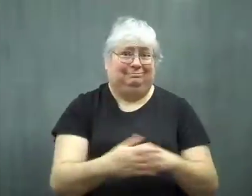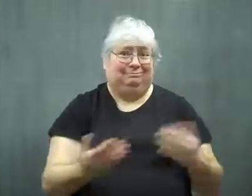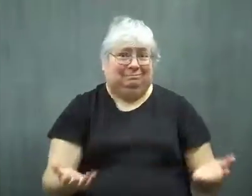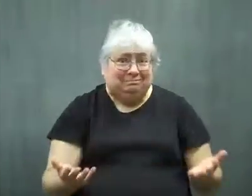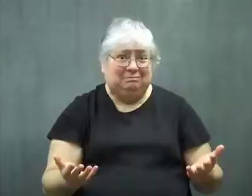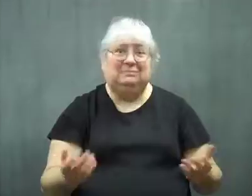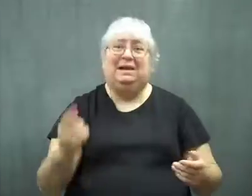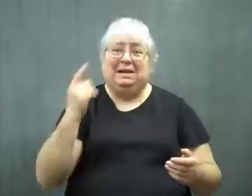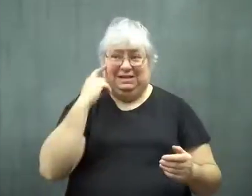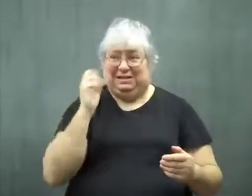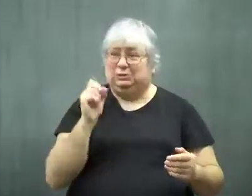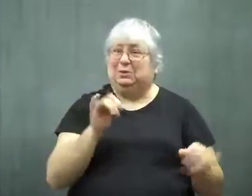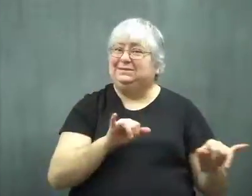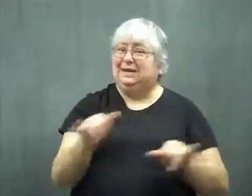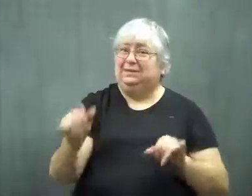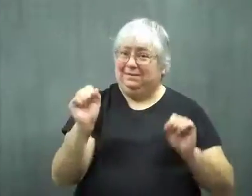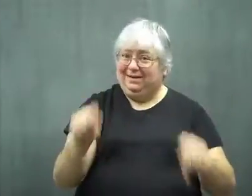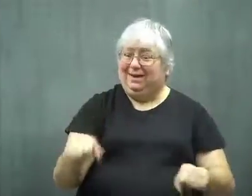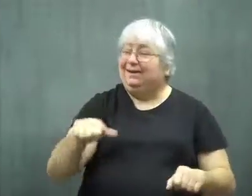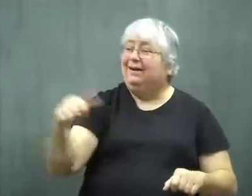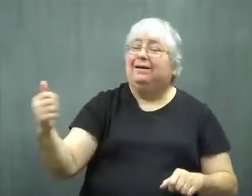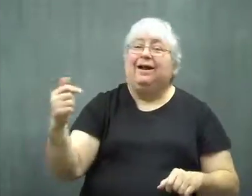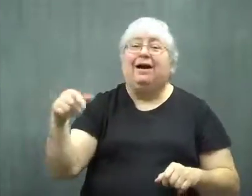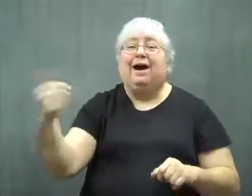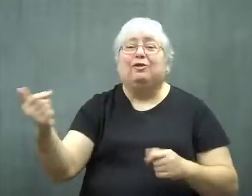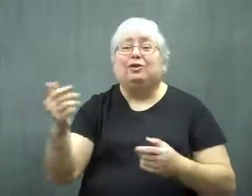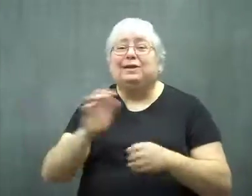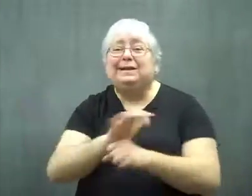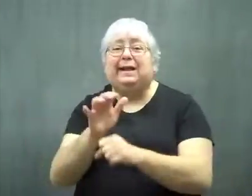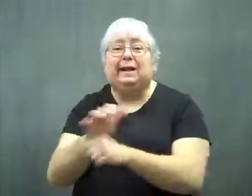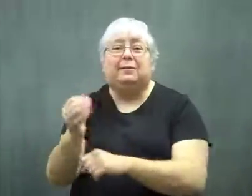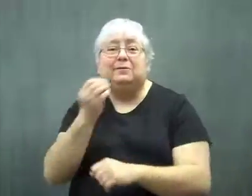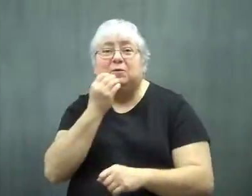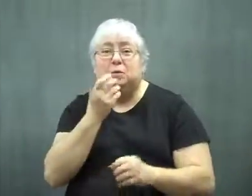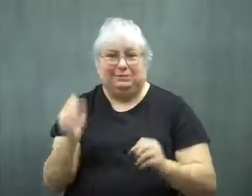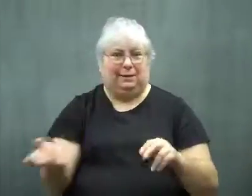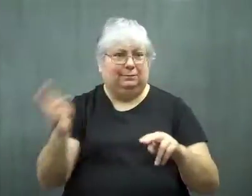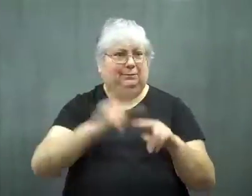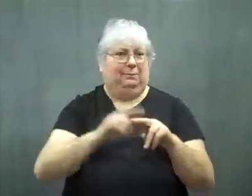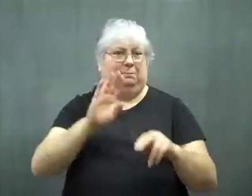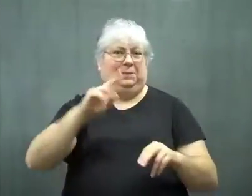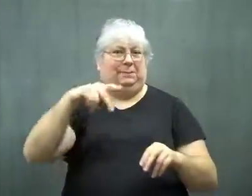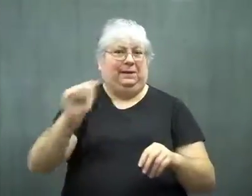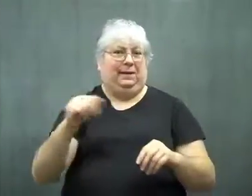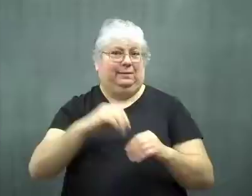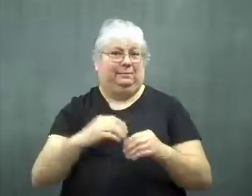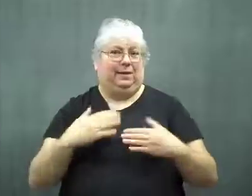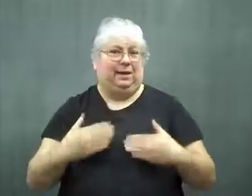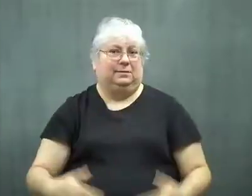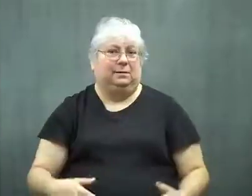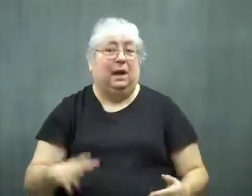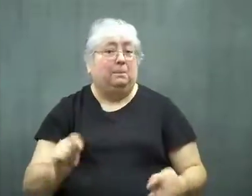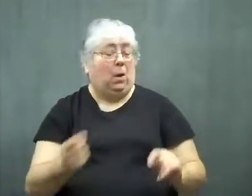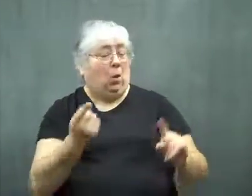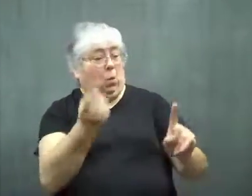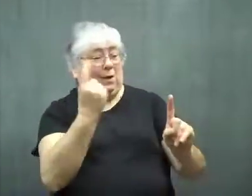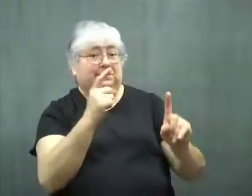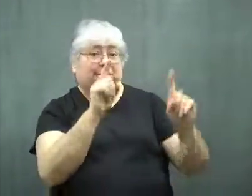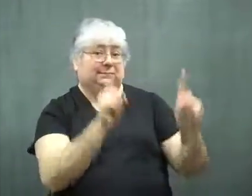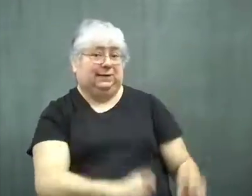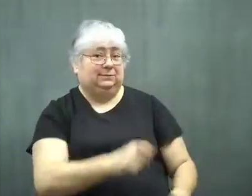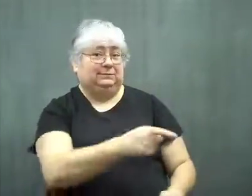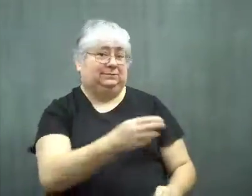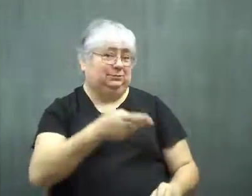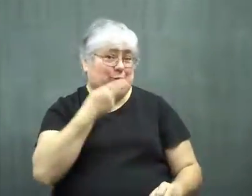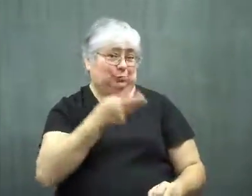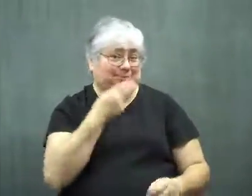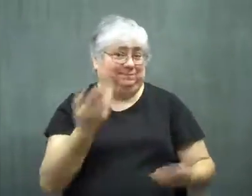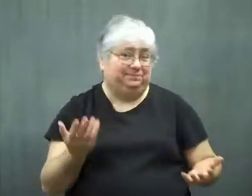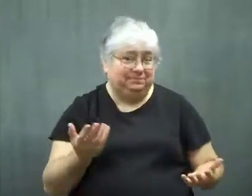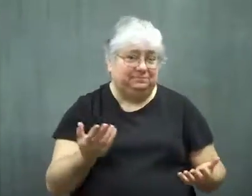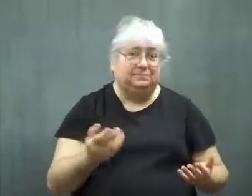So other canned foods can increase the amount of BPA in the body. Only soup was tested.